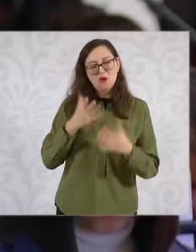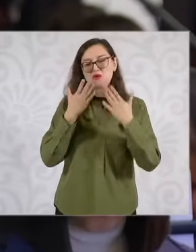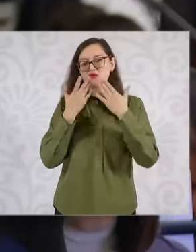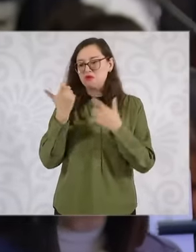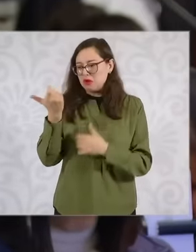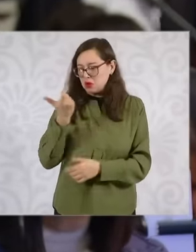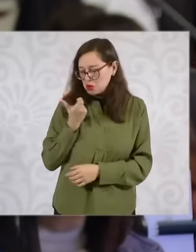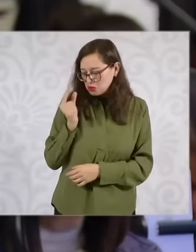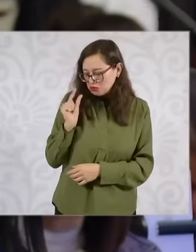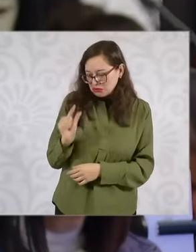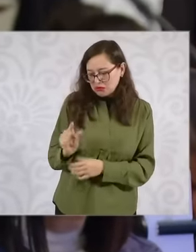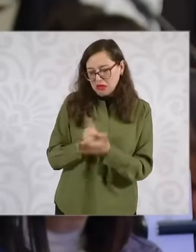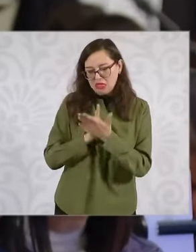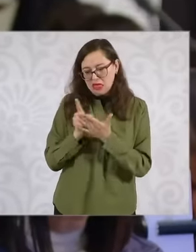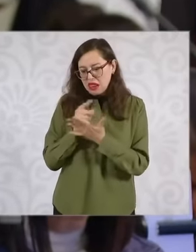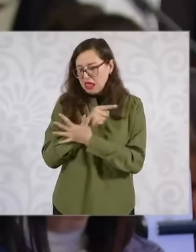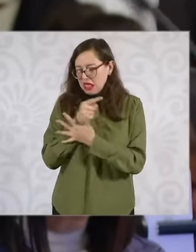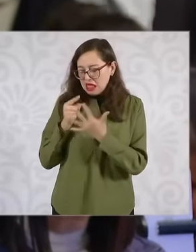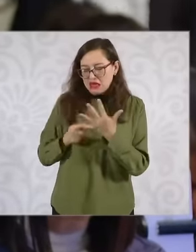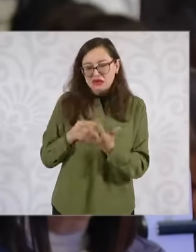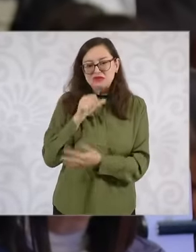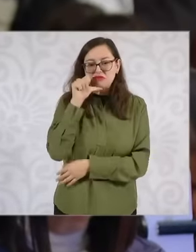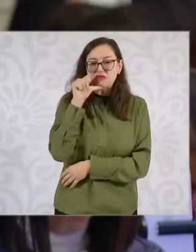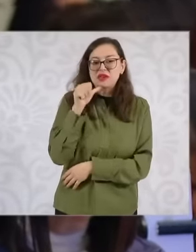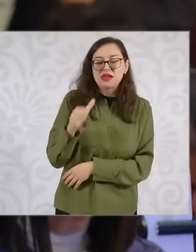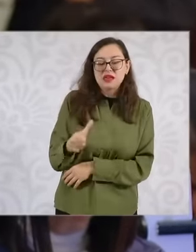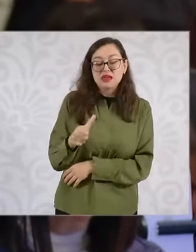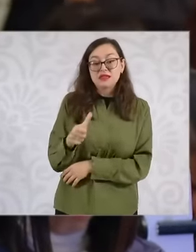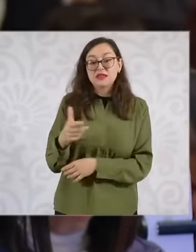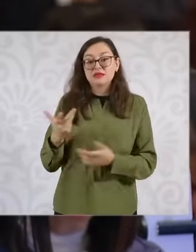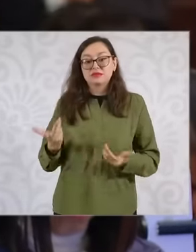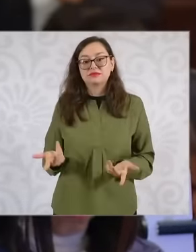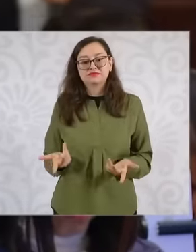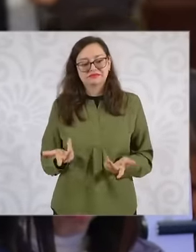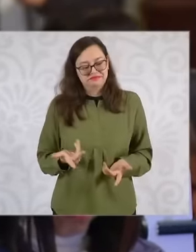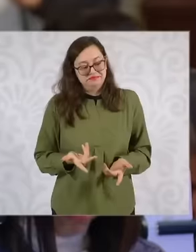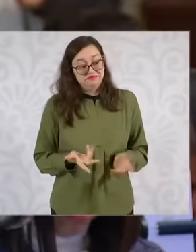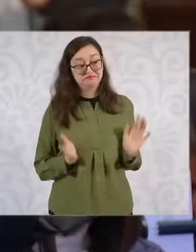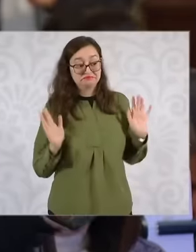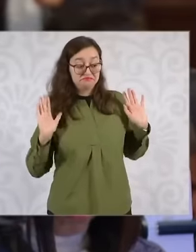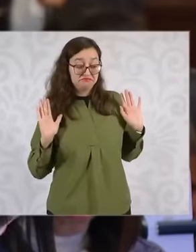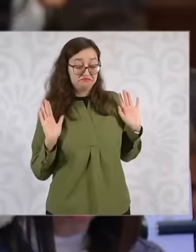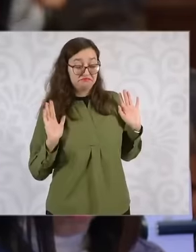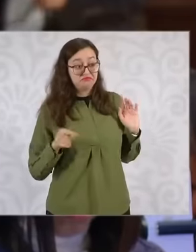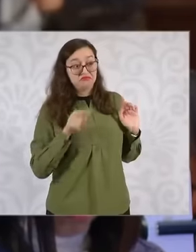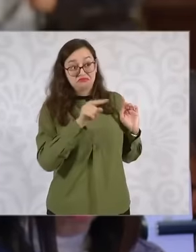there is no regulation they say well in everywhere you reject Well, here is this and if you want